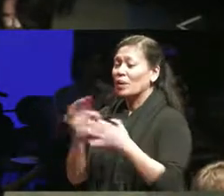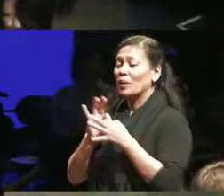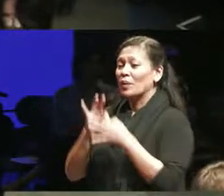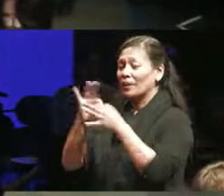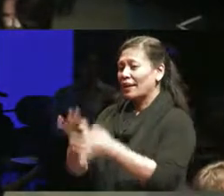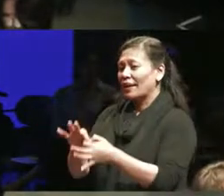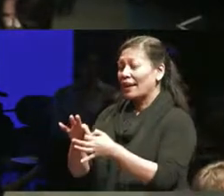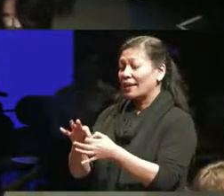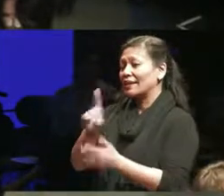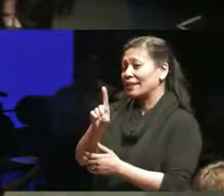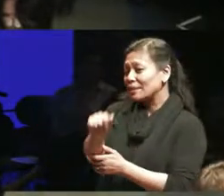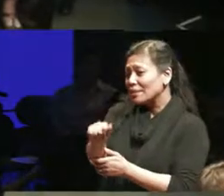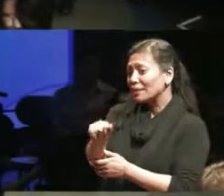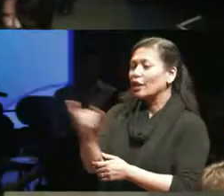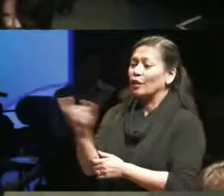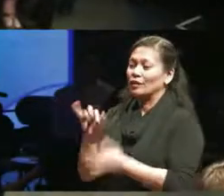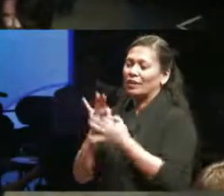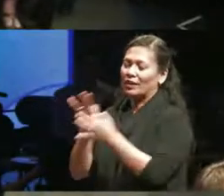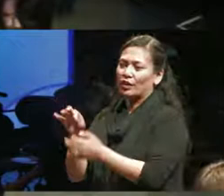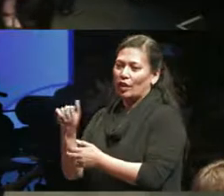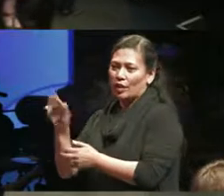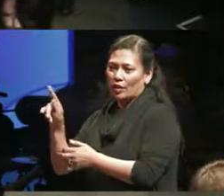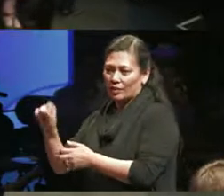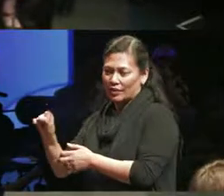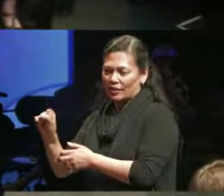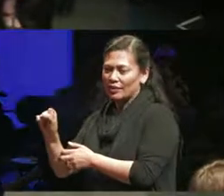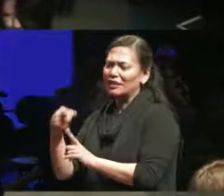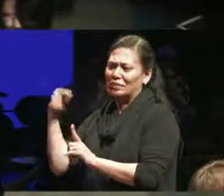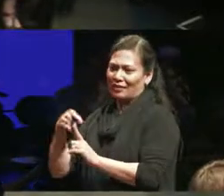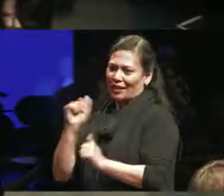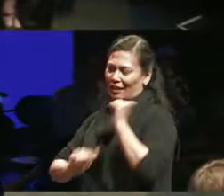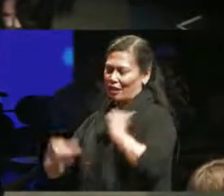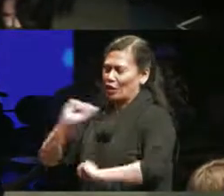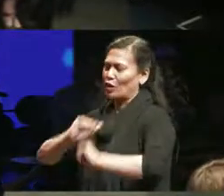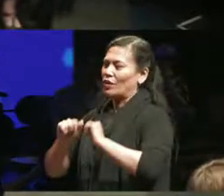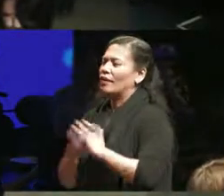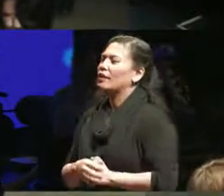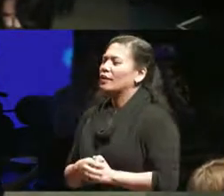disability and with regards to the Arts at the theater in particular this